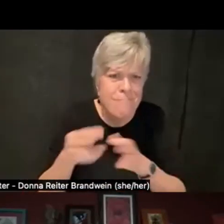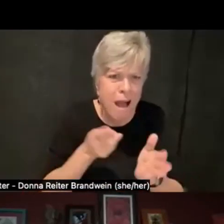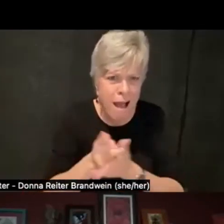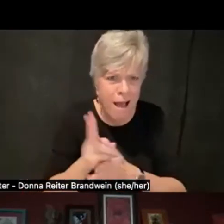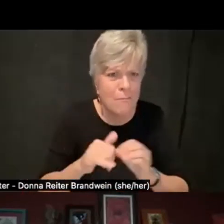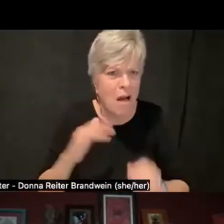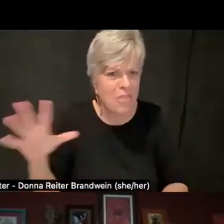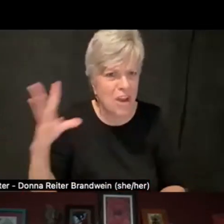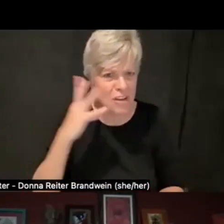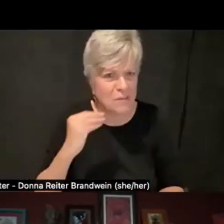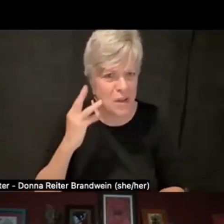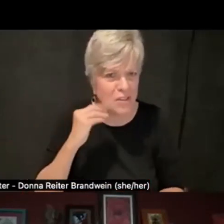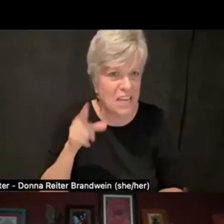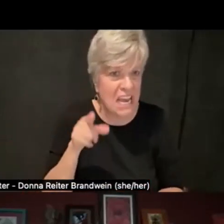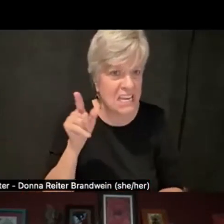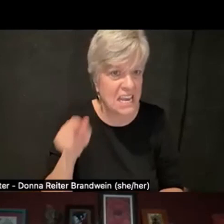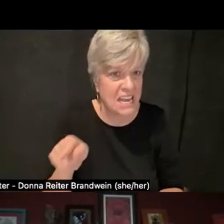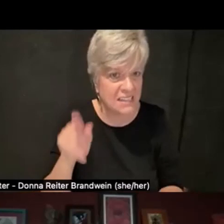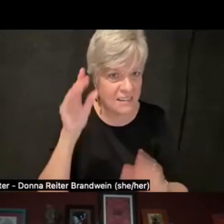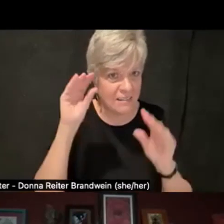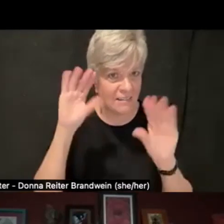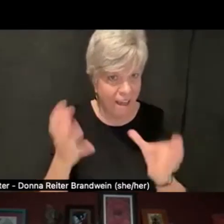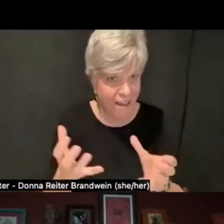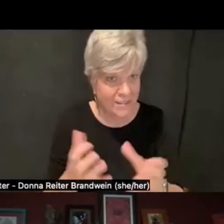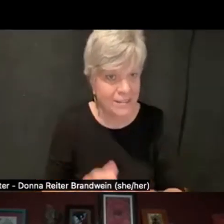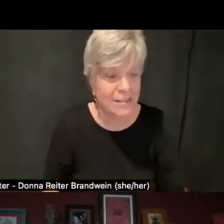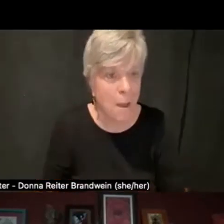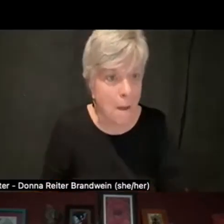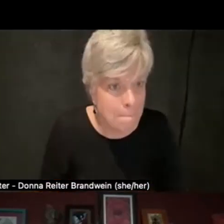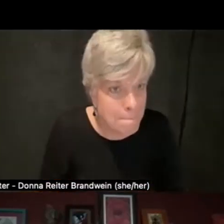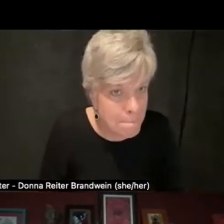rather than sort of keeping it a secret